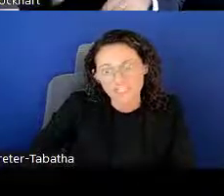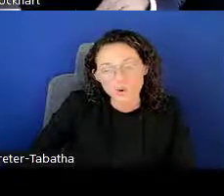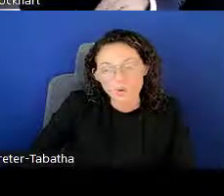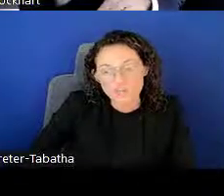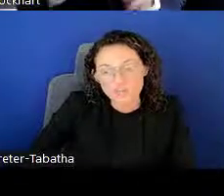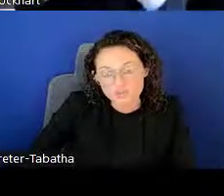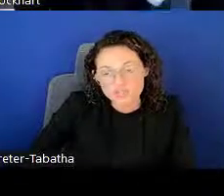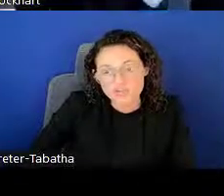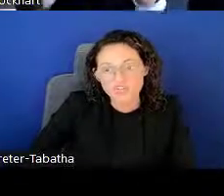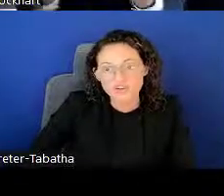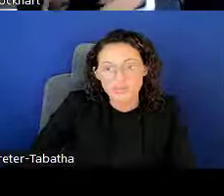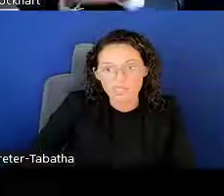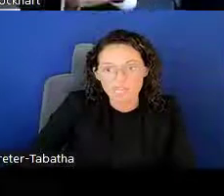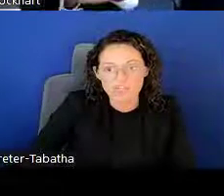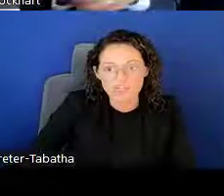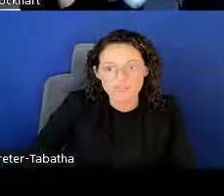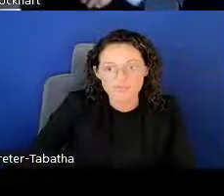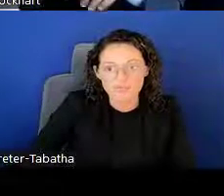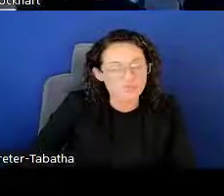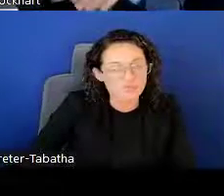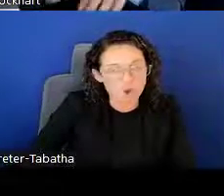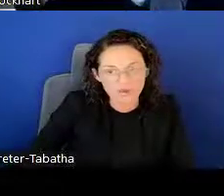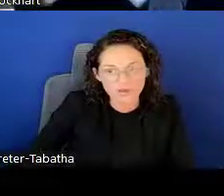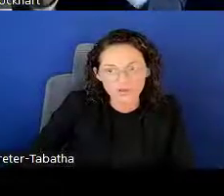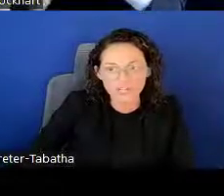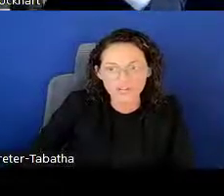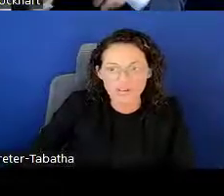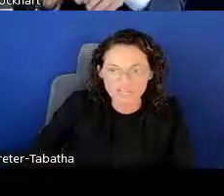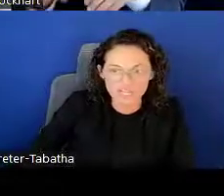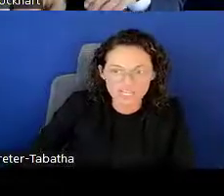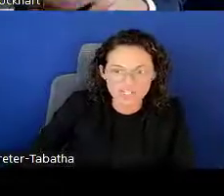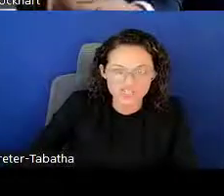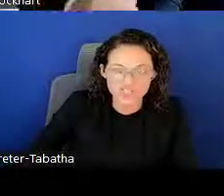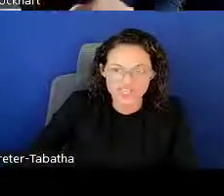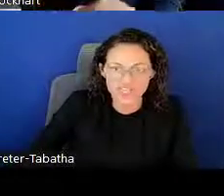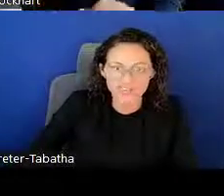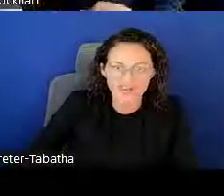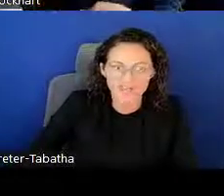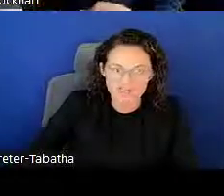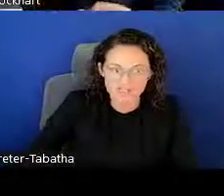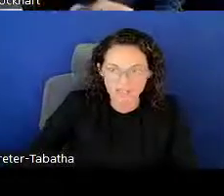So if you do submit your application, that's wonderful. Congratulations on taking that first step.